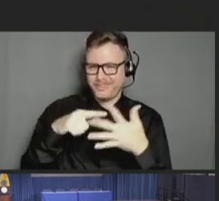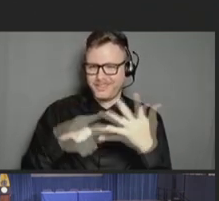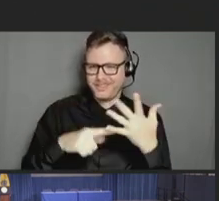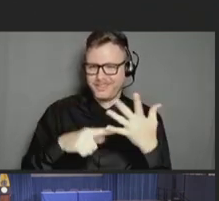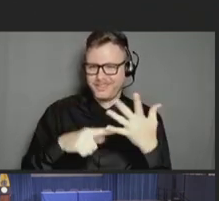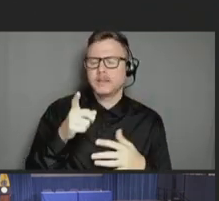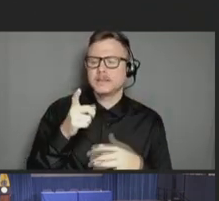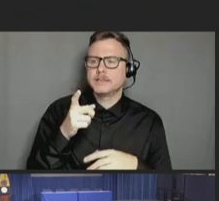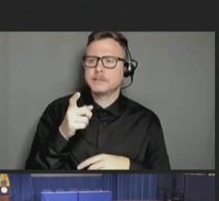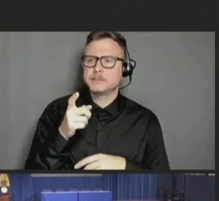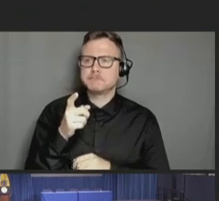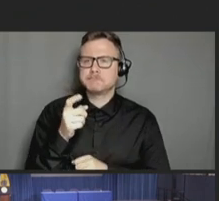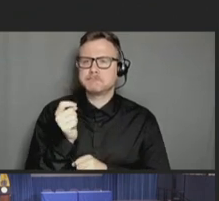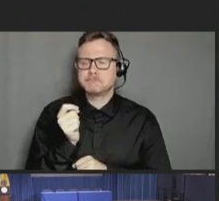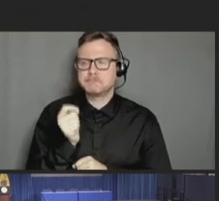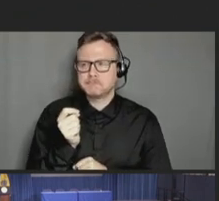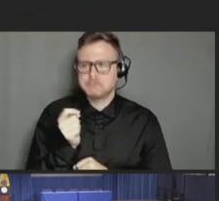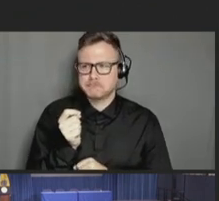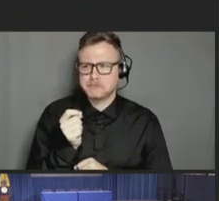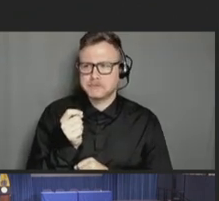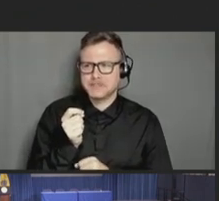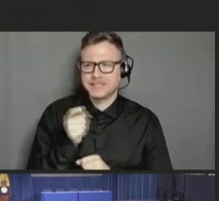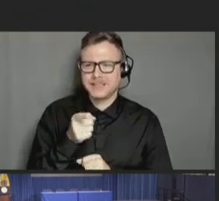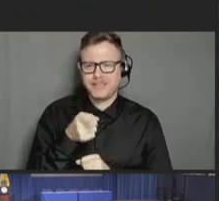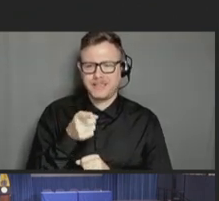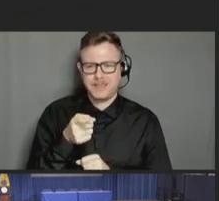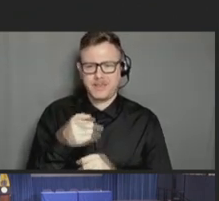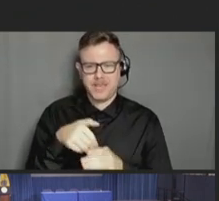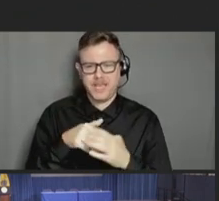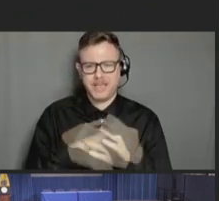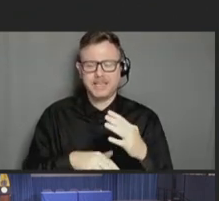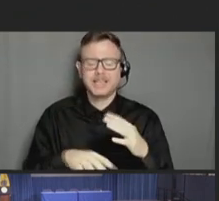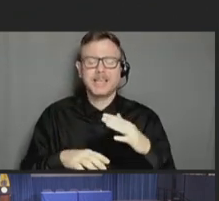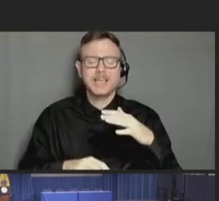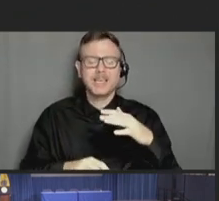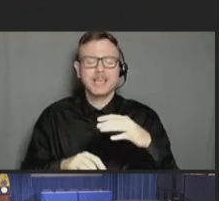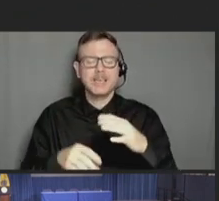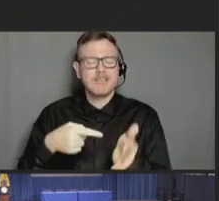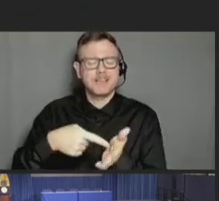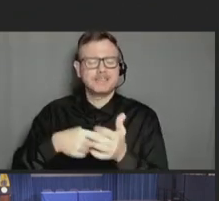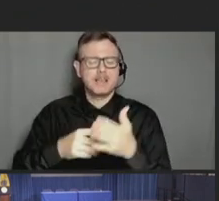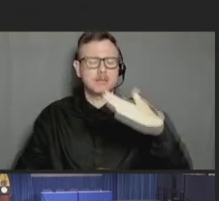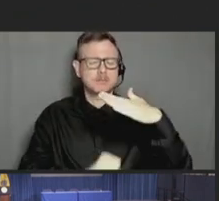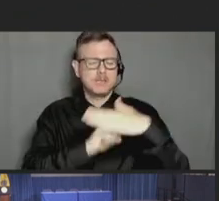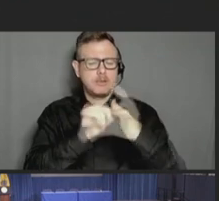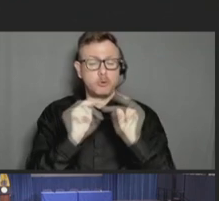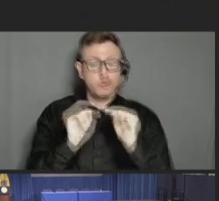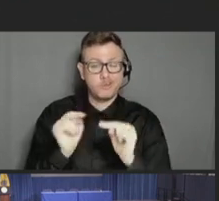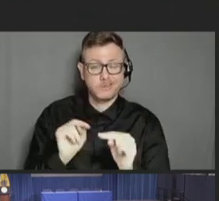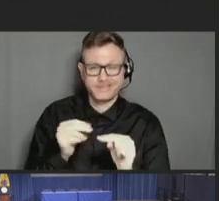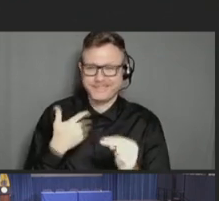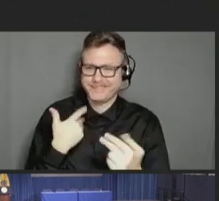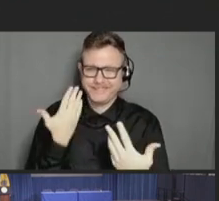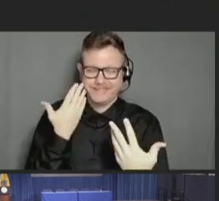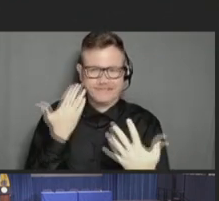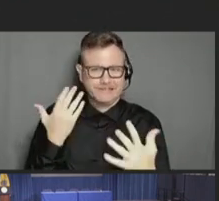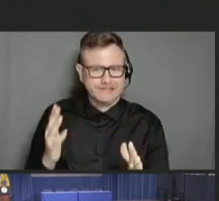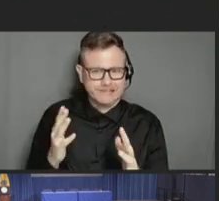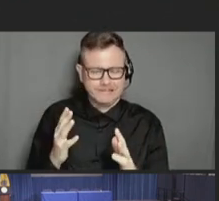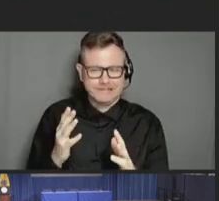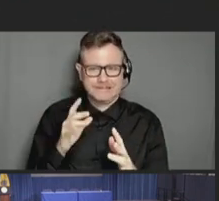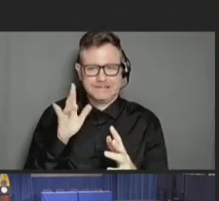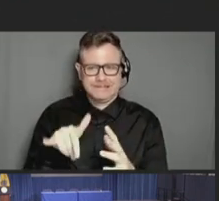recent debt ceiling negotiations. I'm not sure to what degree they've affected the CDC